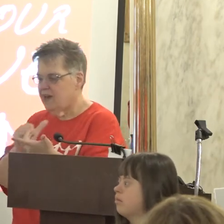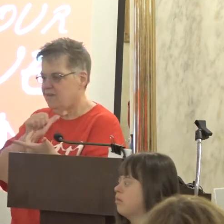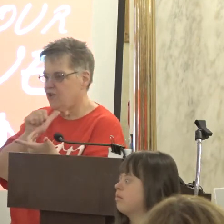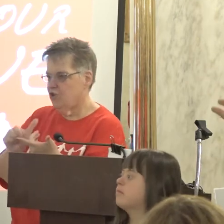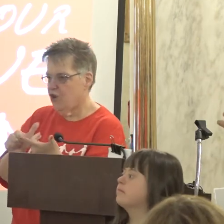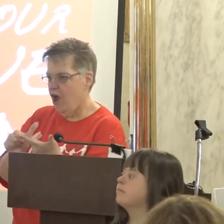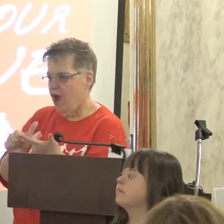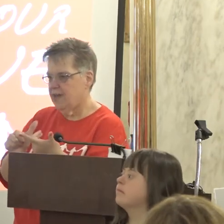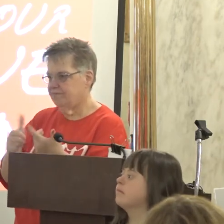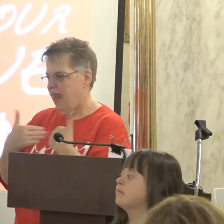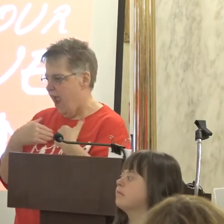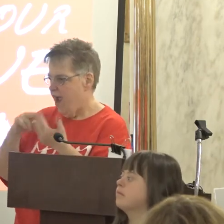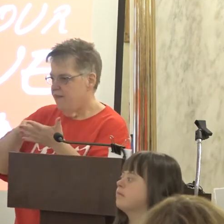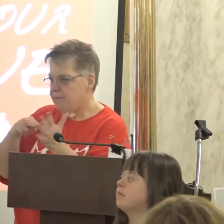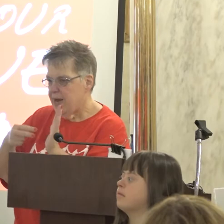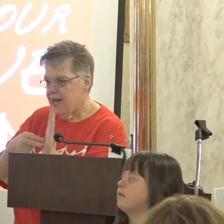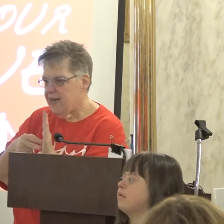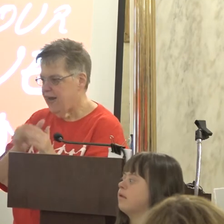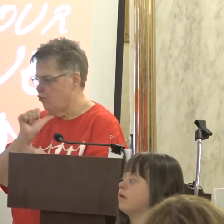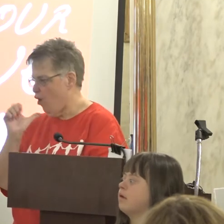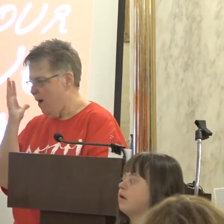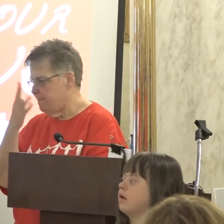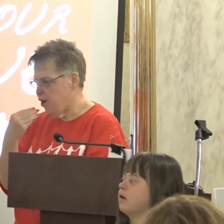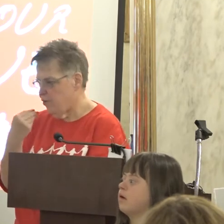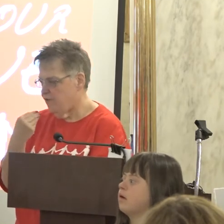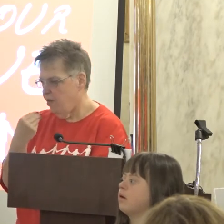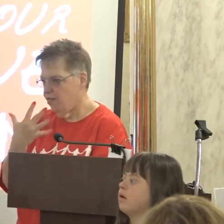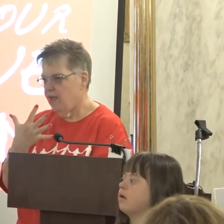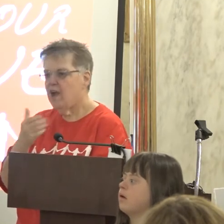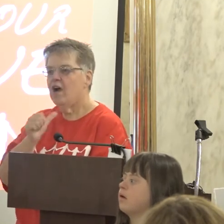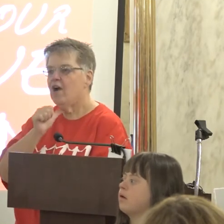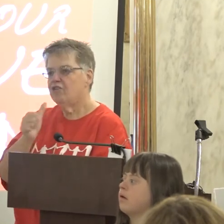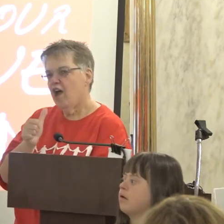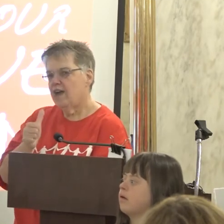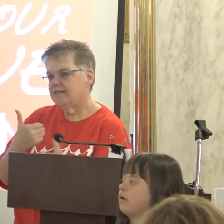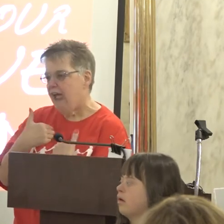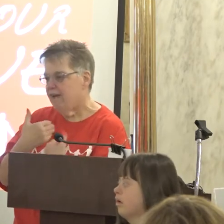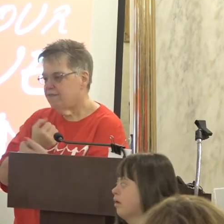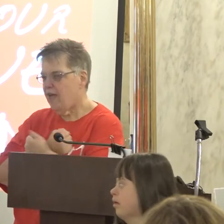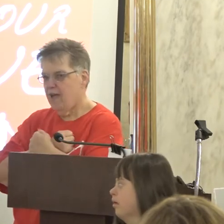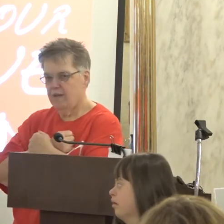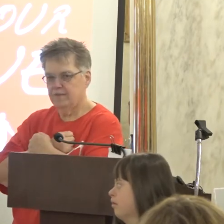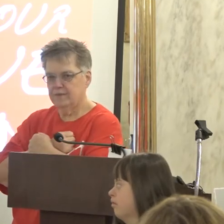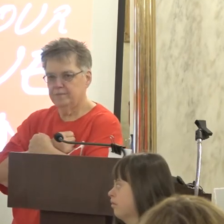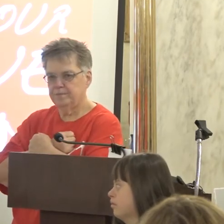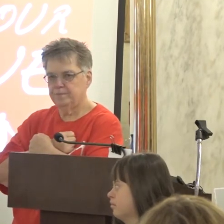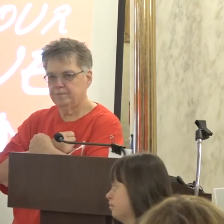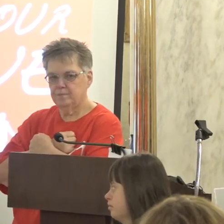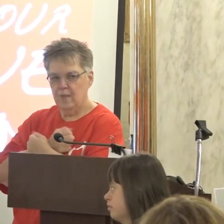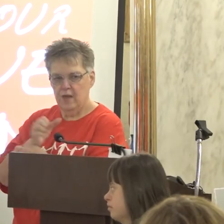Meaningful or not beautiful Or not loved And so